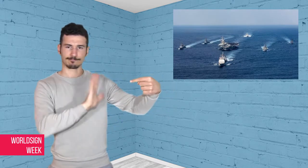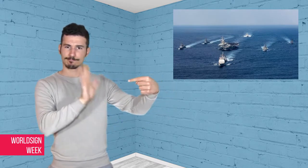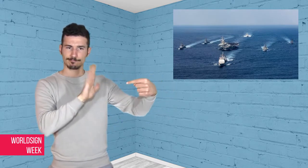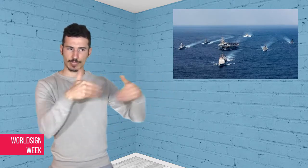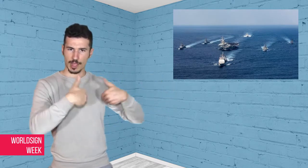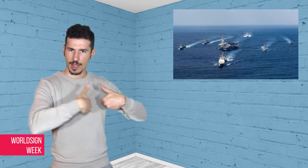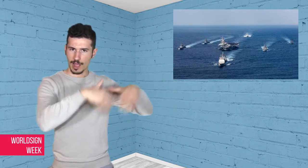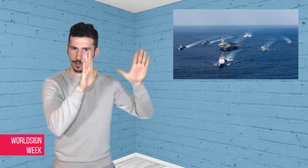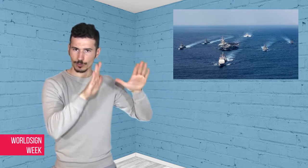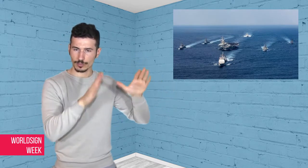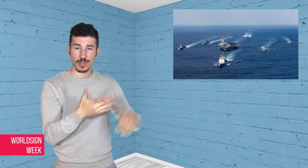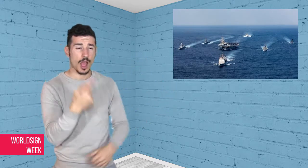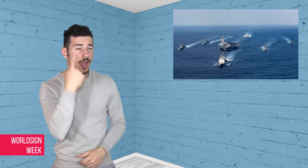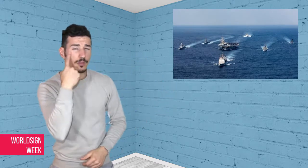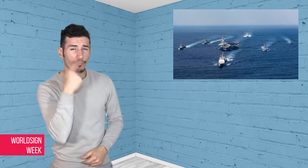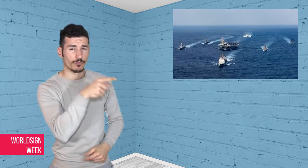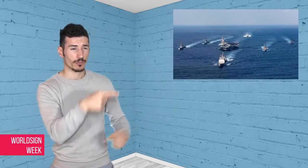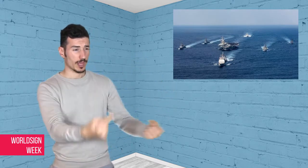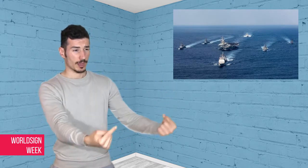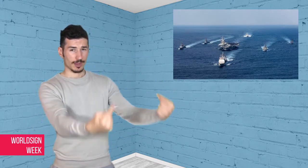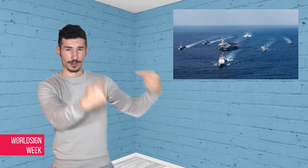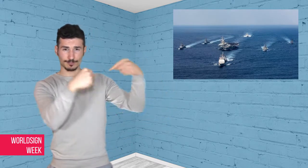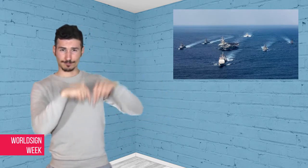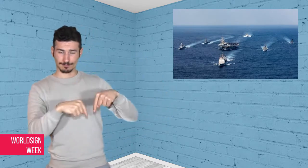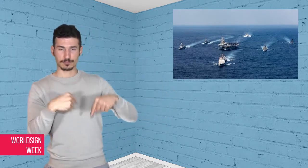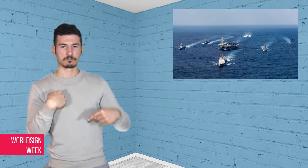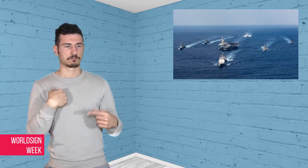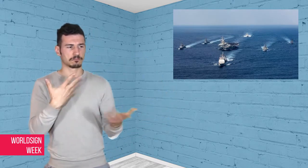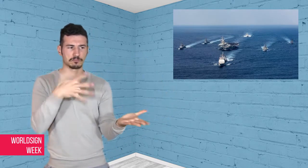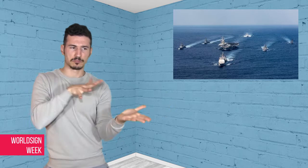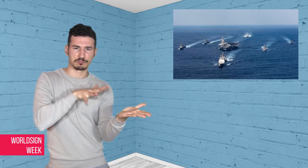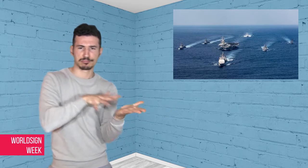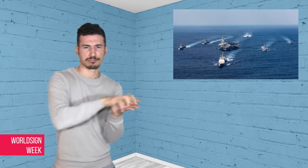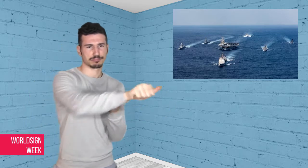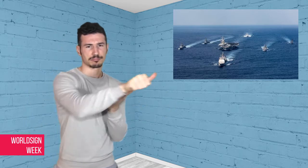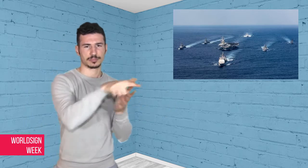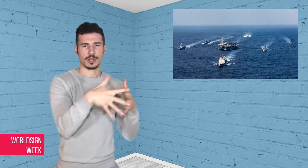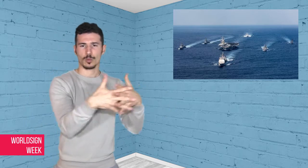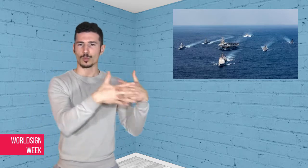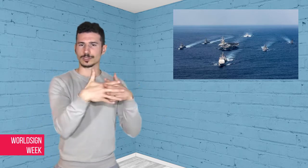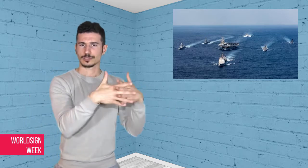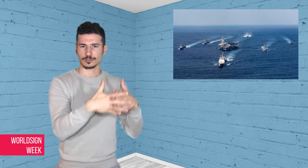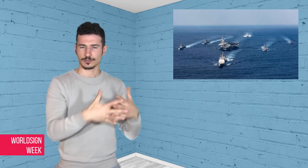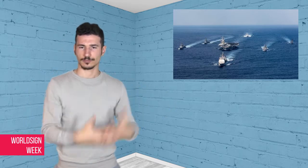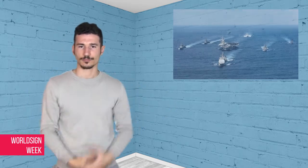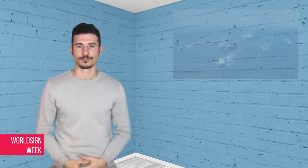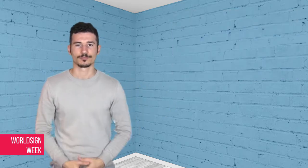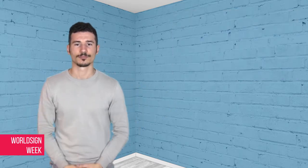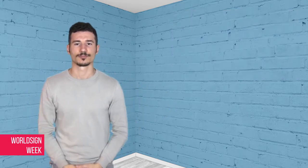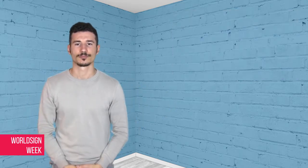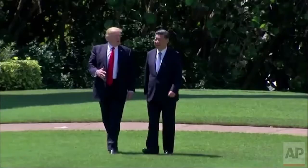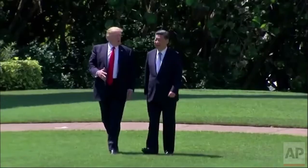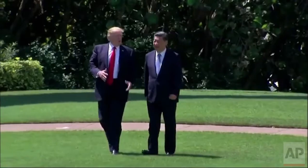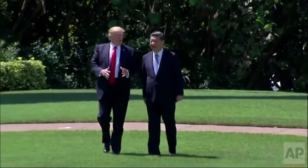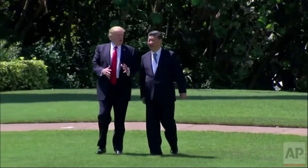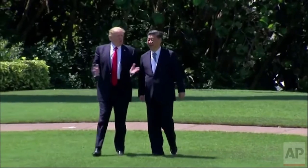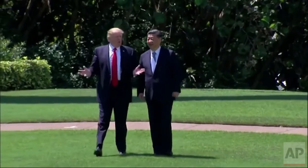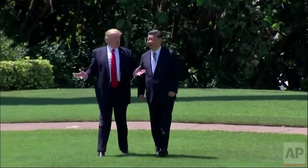broadcast that his country would “wipe out” the United States if they tried to attack.